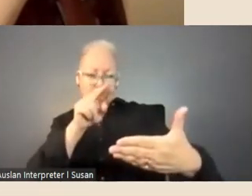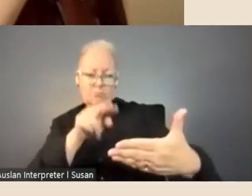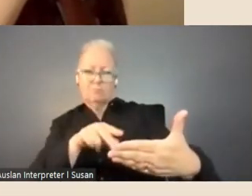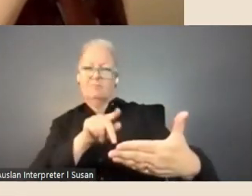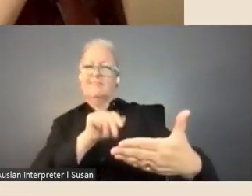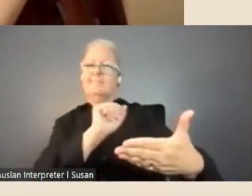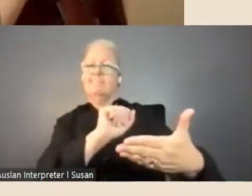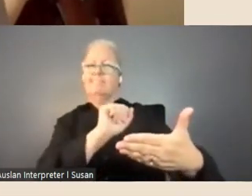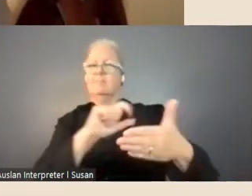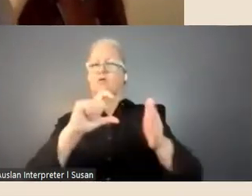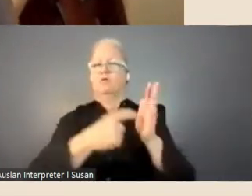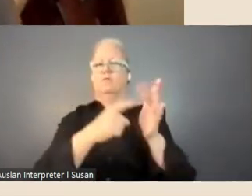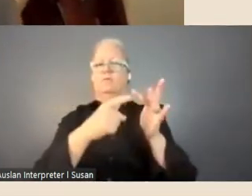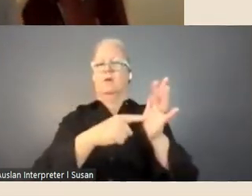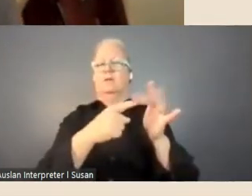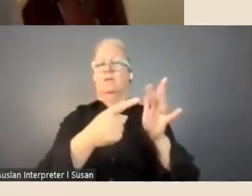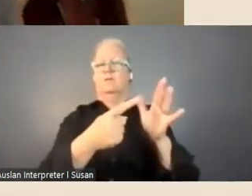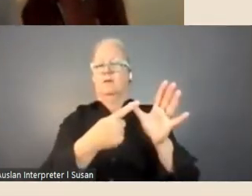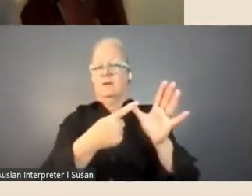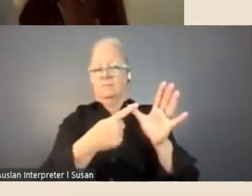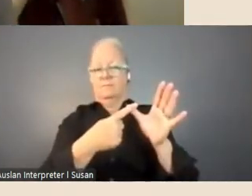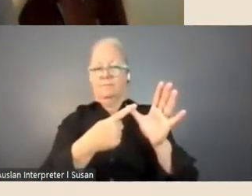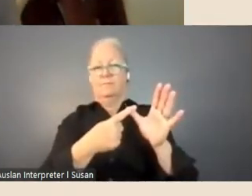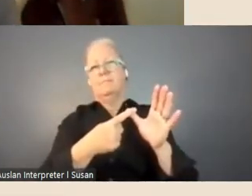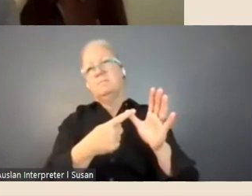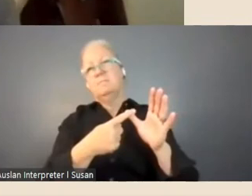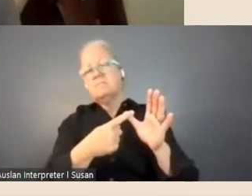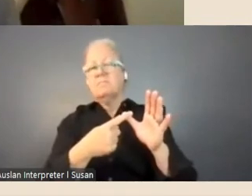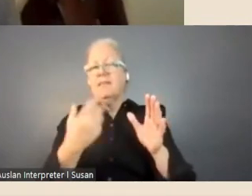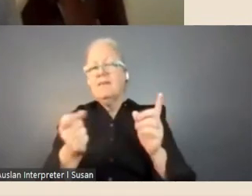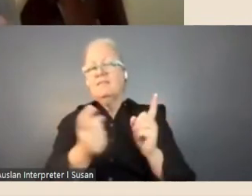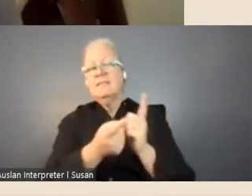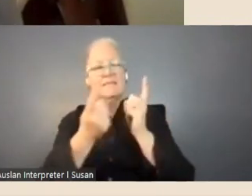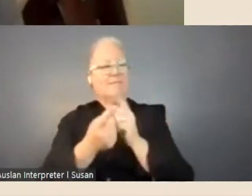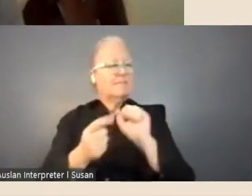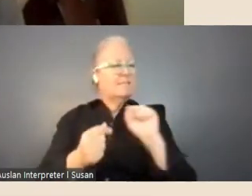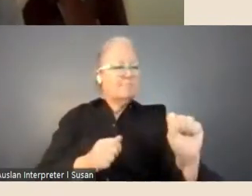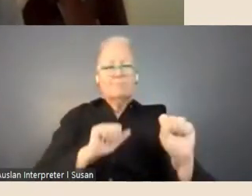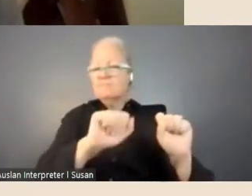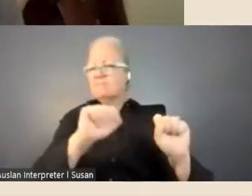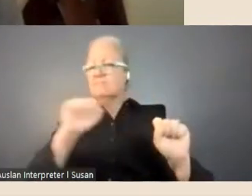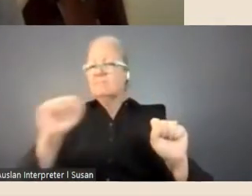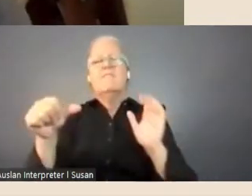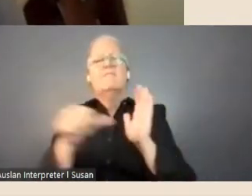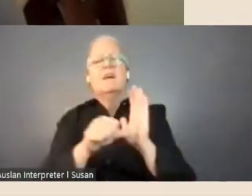the fellowships, and different fellowships for different reasons are looking for a different